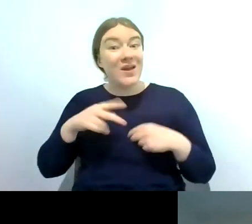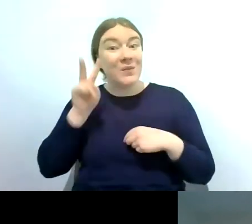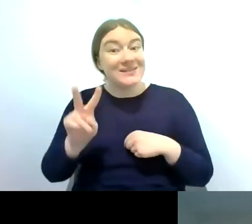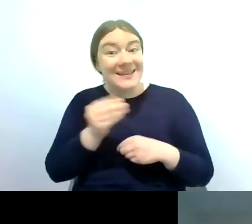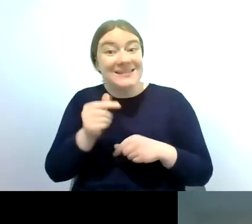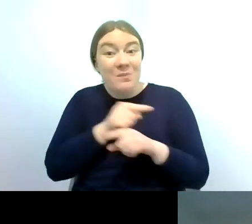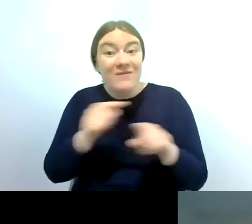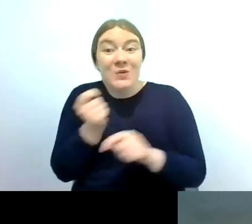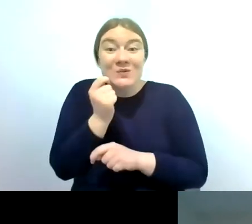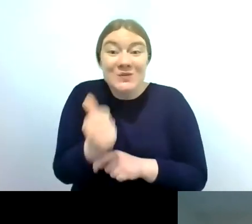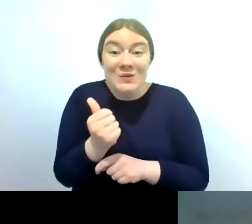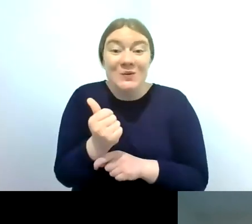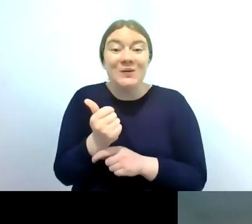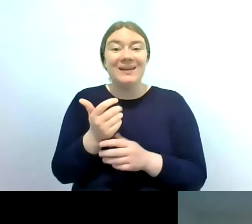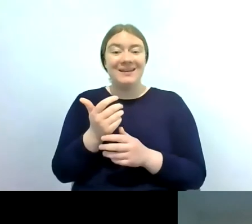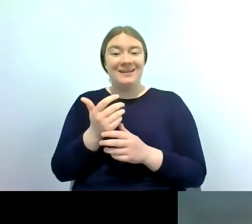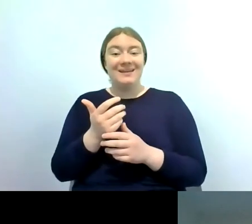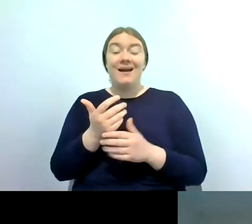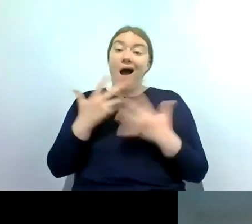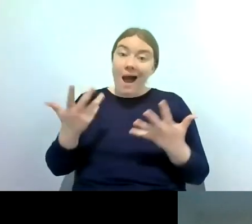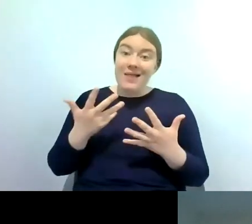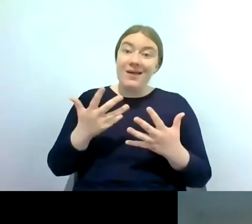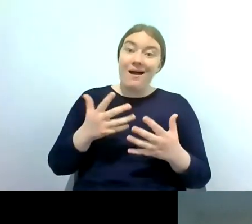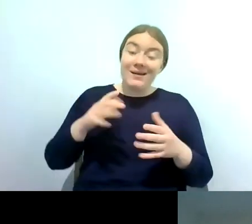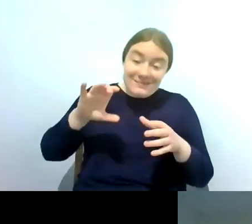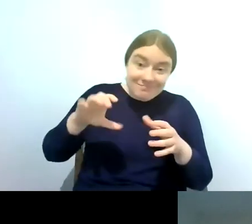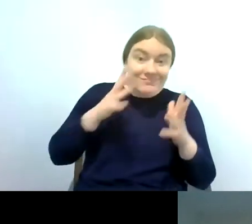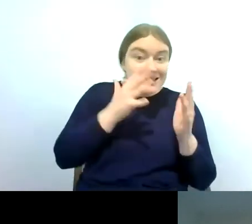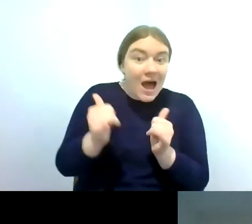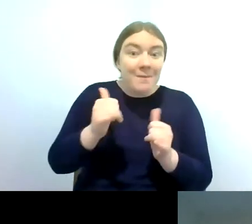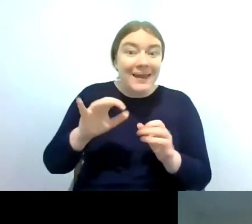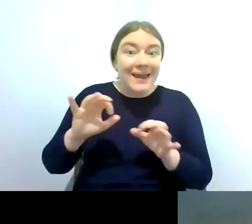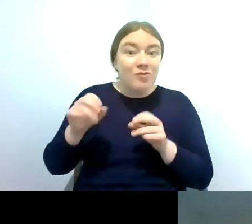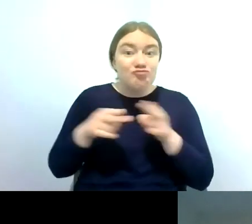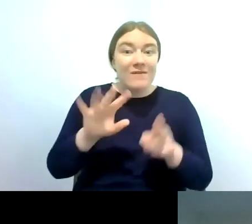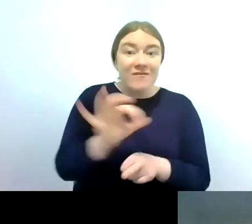soon uh yeah either either sampling river fly with us or um volunteering in another